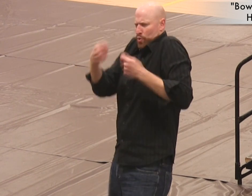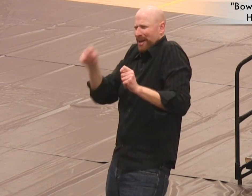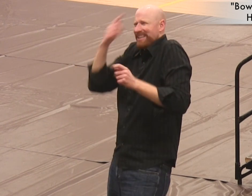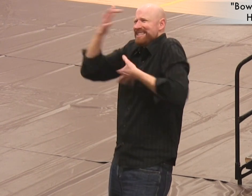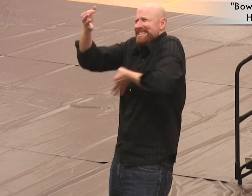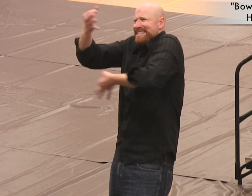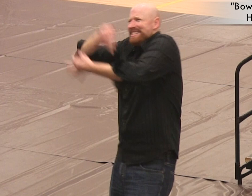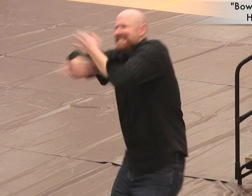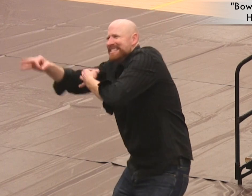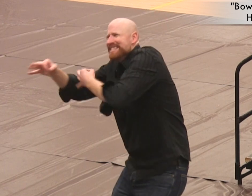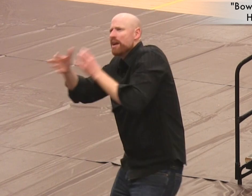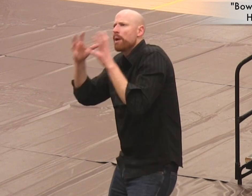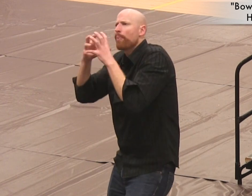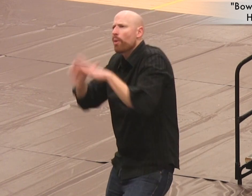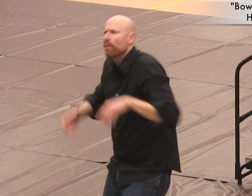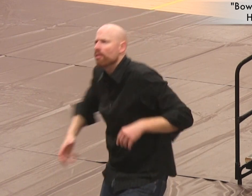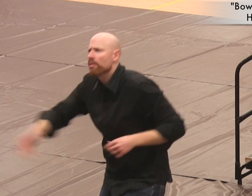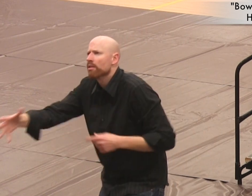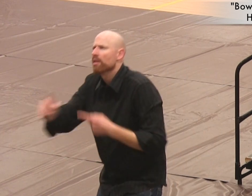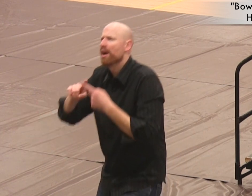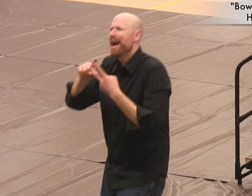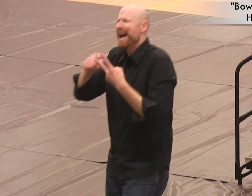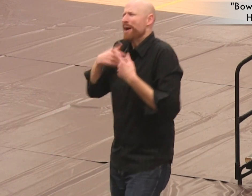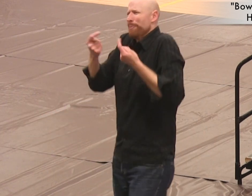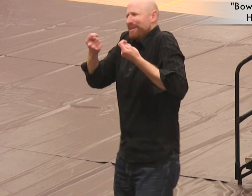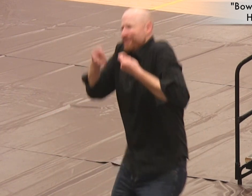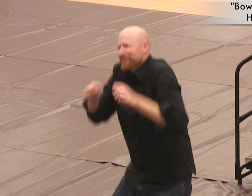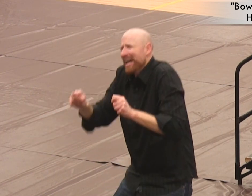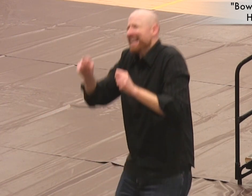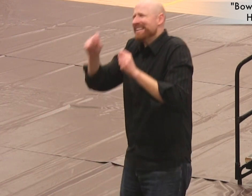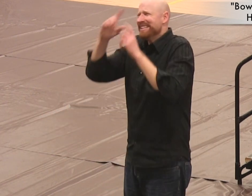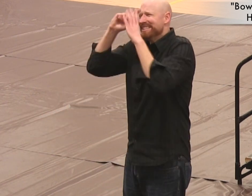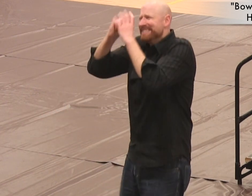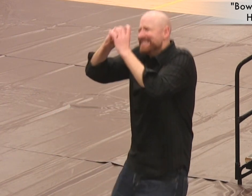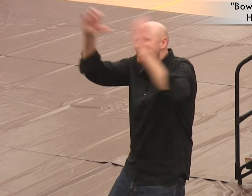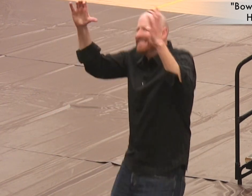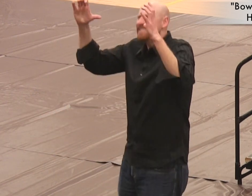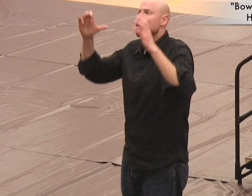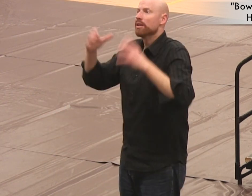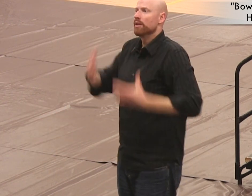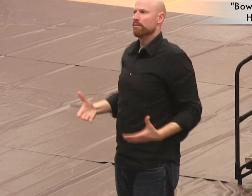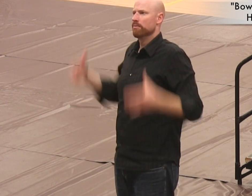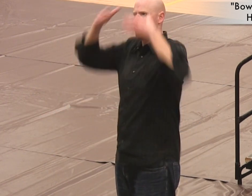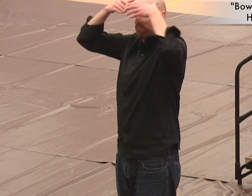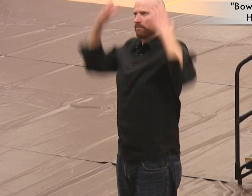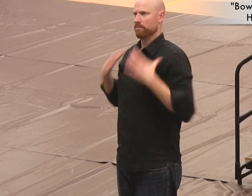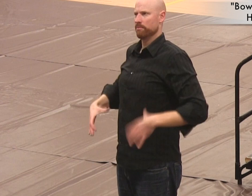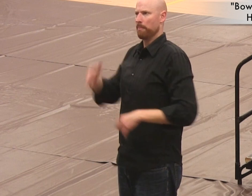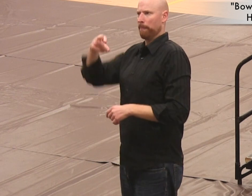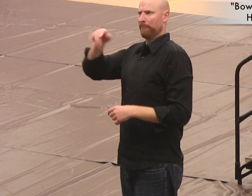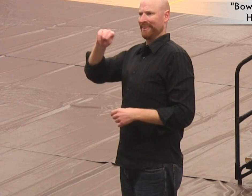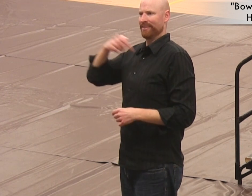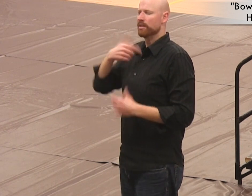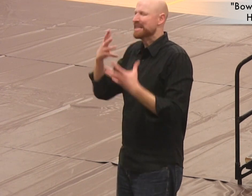you imagine what it feels like to BE the bowling ball, you imagine what it feels like to BE the bowling pin…